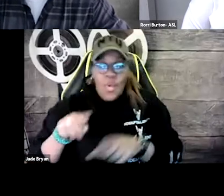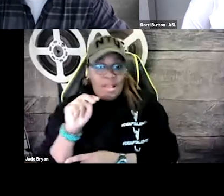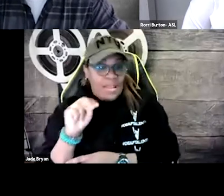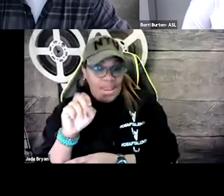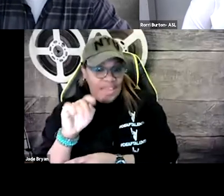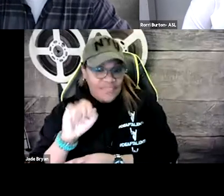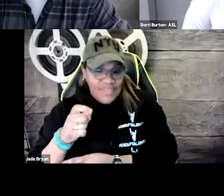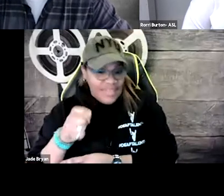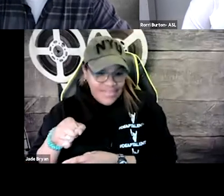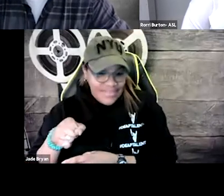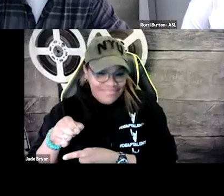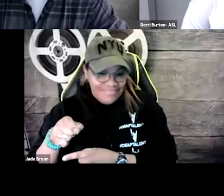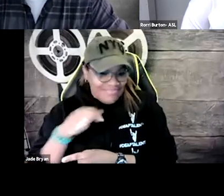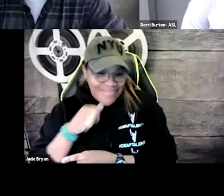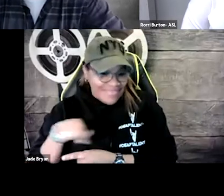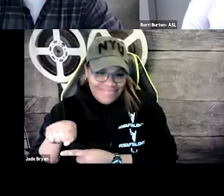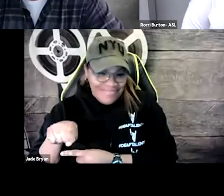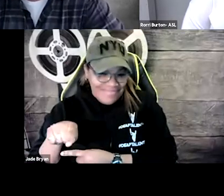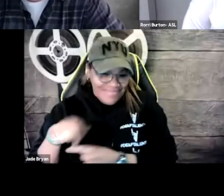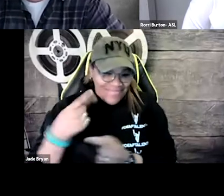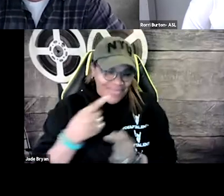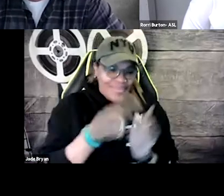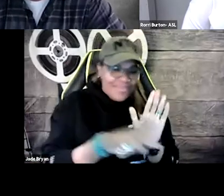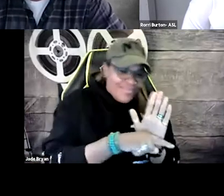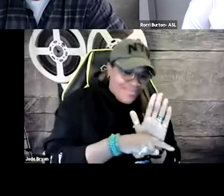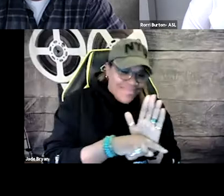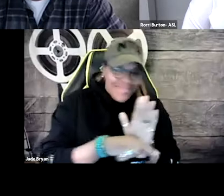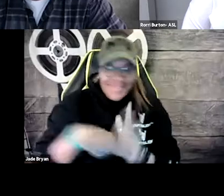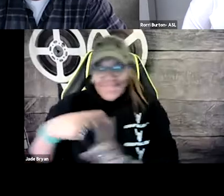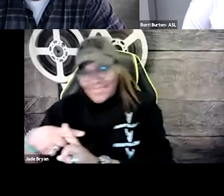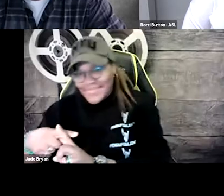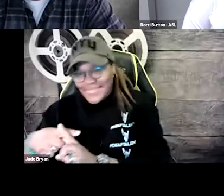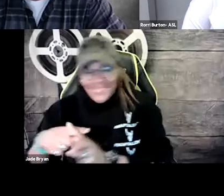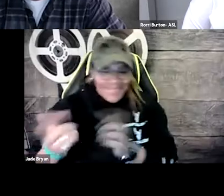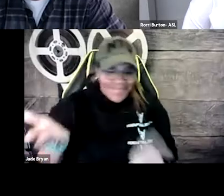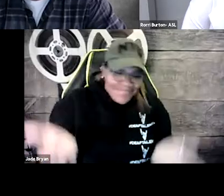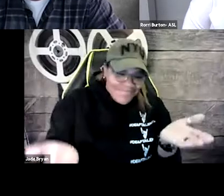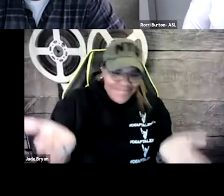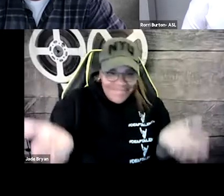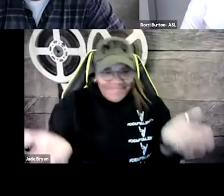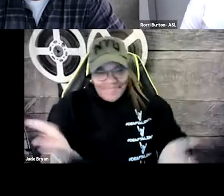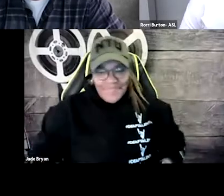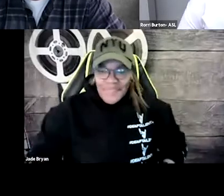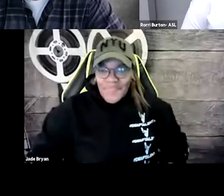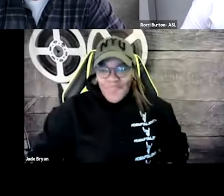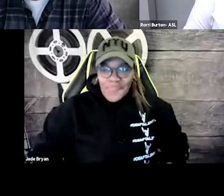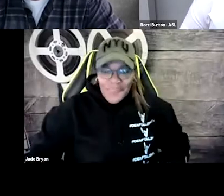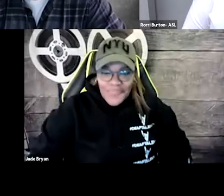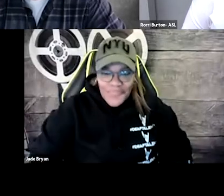You can make it bigger, you can make it smaller. Whereas Netflix does not offer the variety of those features. And so there's pros and cons to each thing.